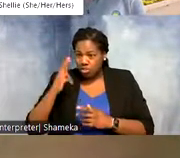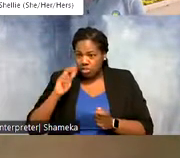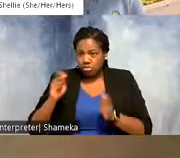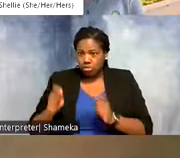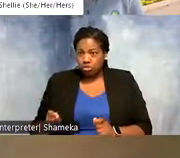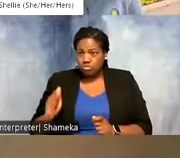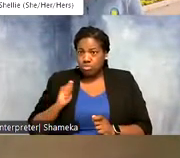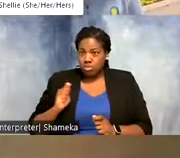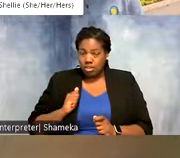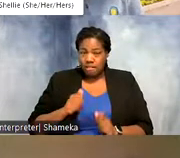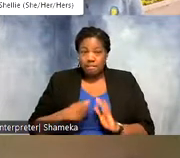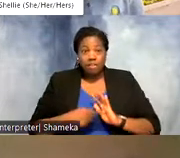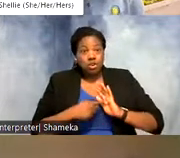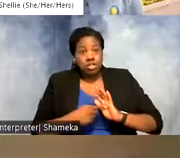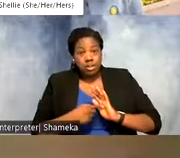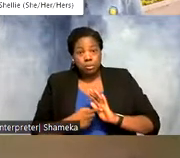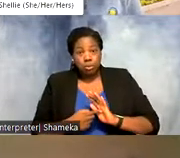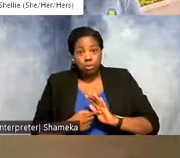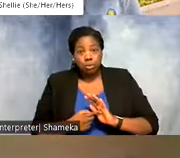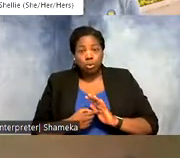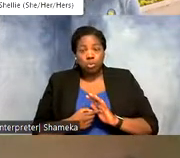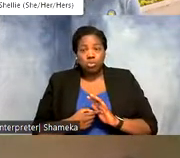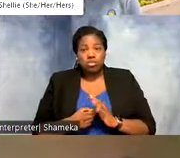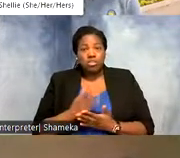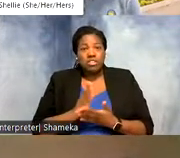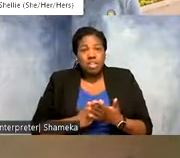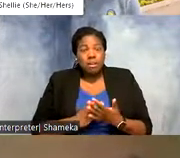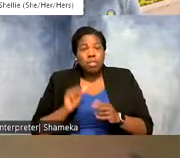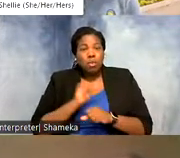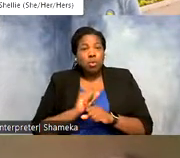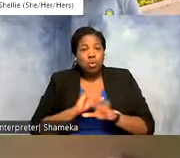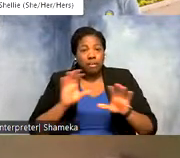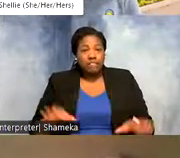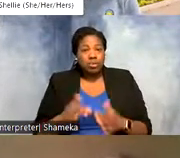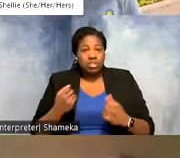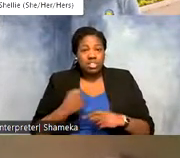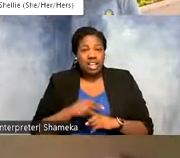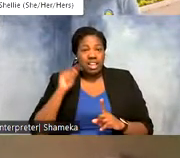So, for example, for some of the work that I've done to date, in this figure you can actually see